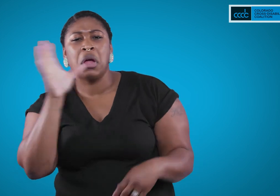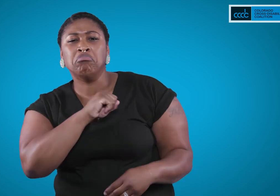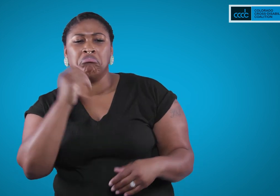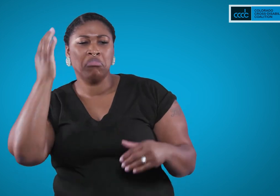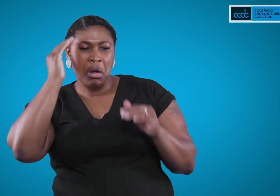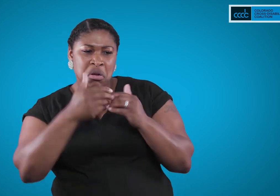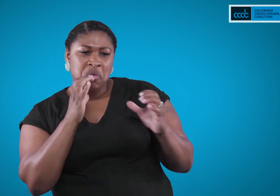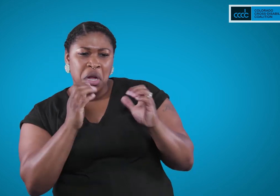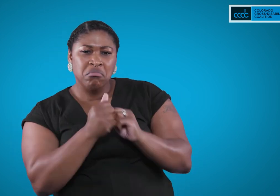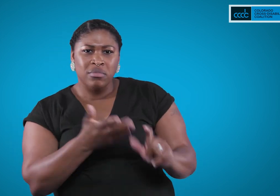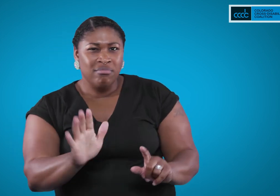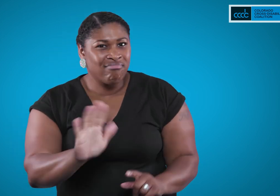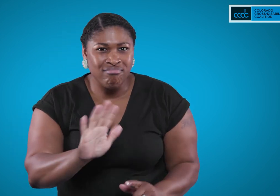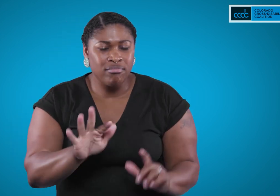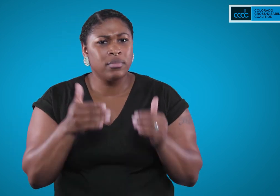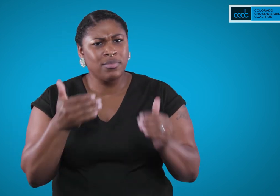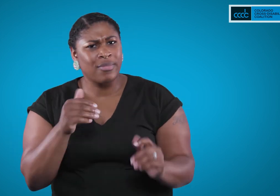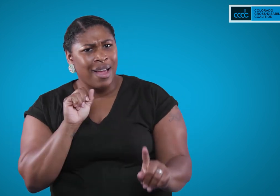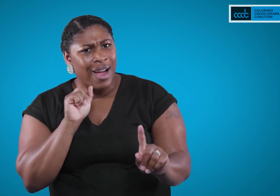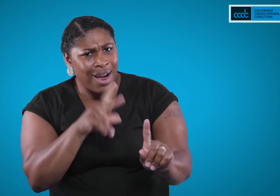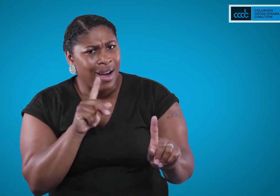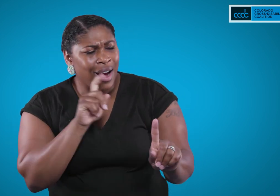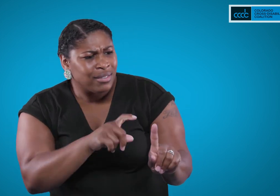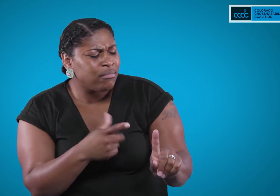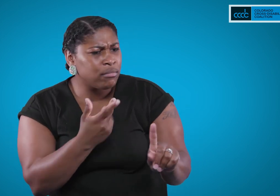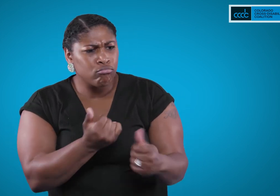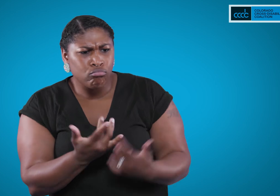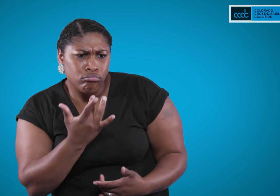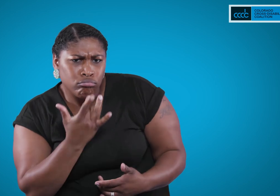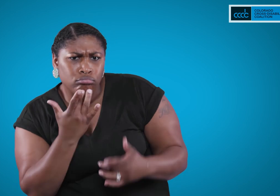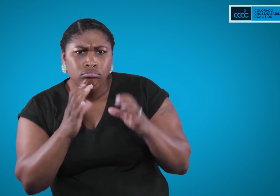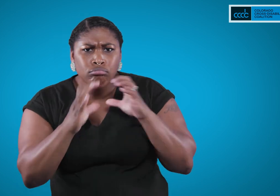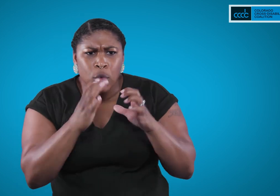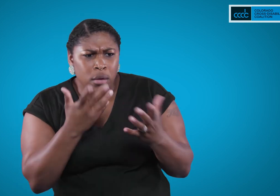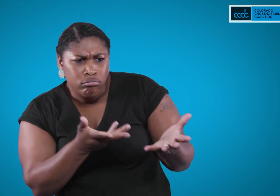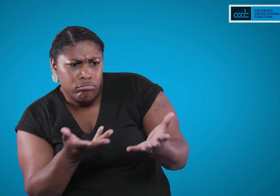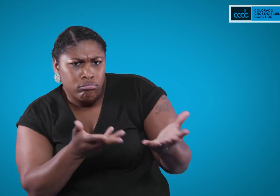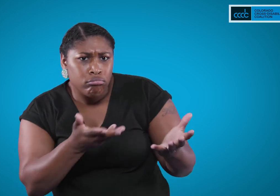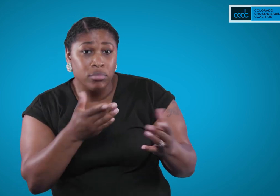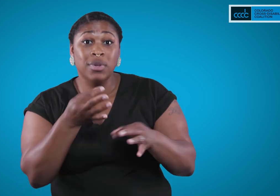on how to communicate with them. Have a conversation and ask them what works best and what they need to communicate with you.